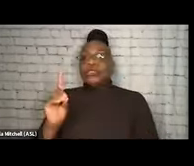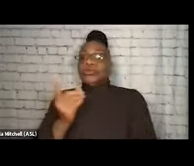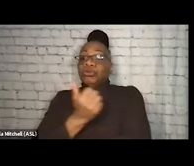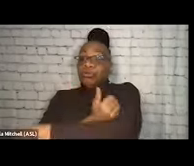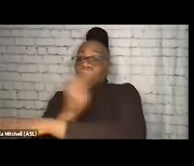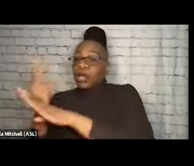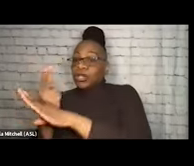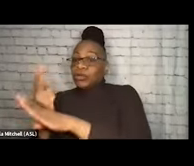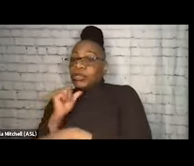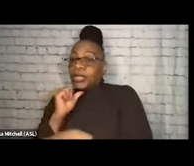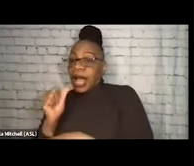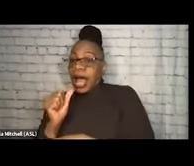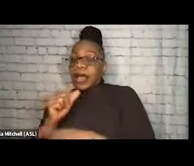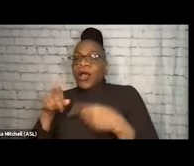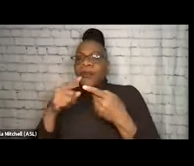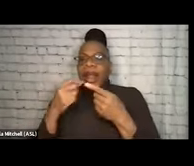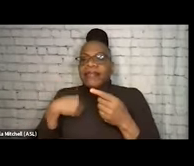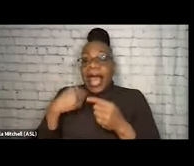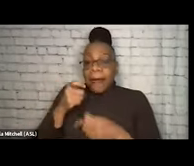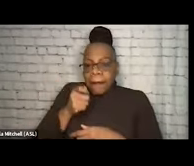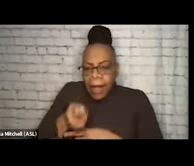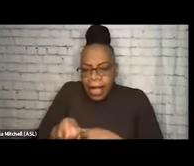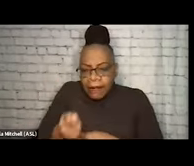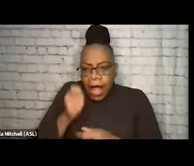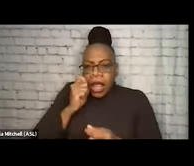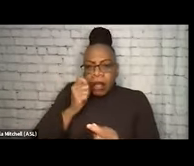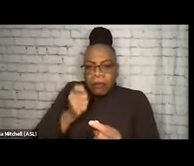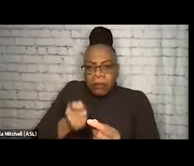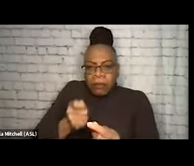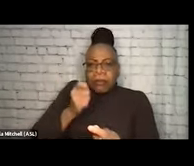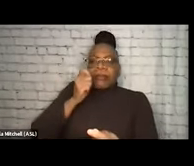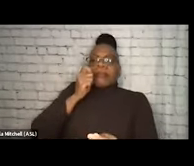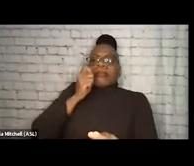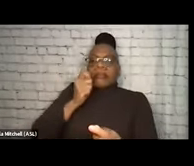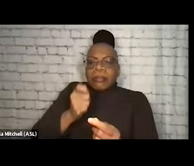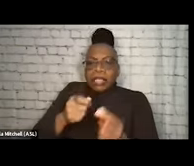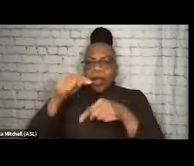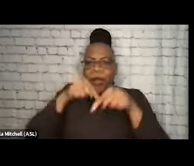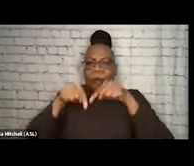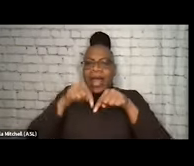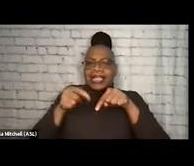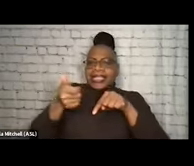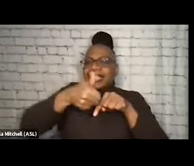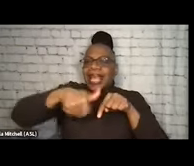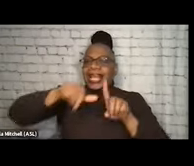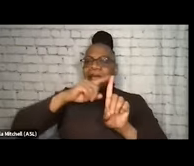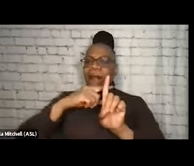when I try to take that magnifying glass to harm reduction, I ask myself, I go back to the Dan Bigg quote, is this "any positive change"?